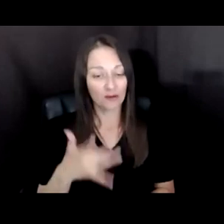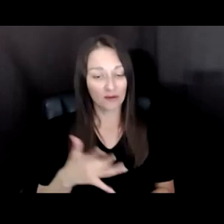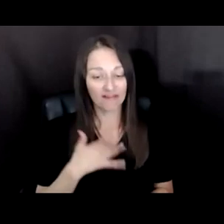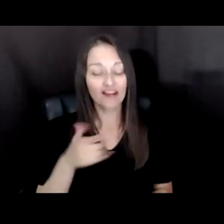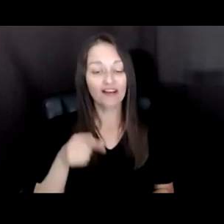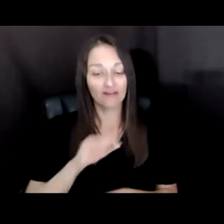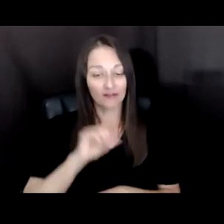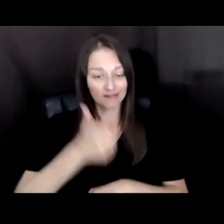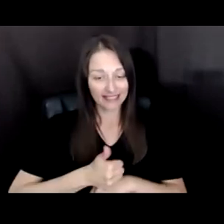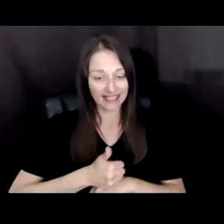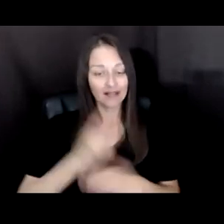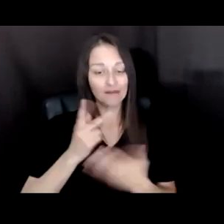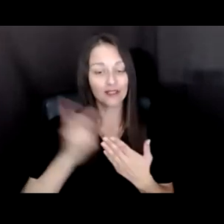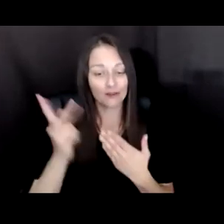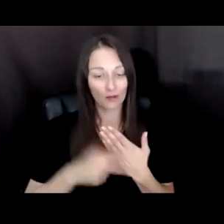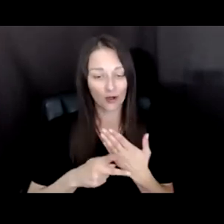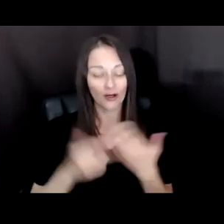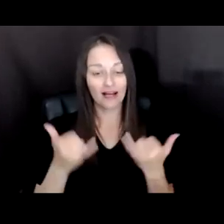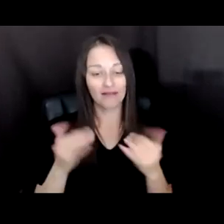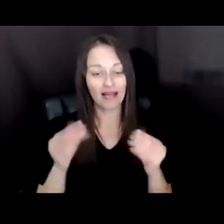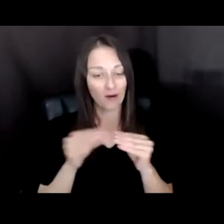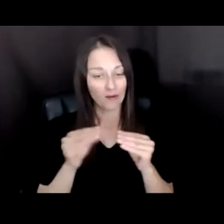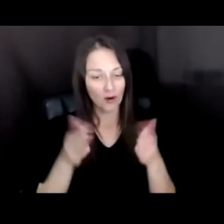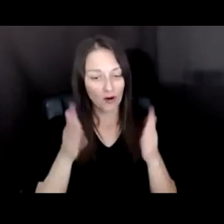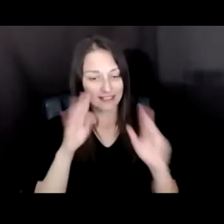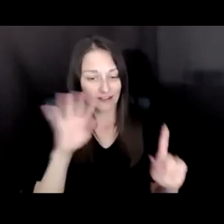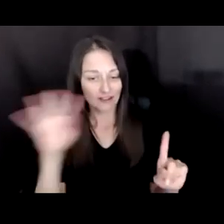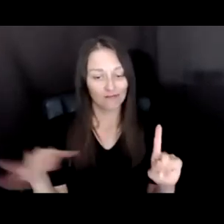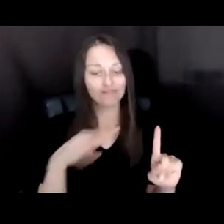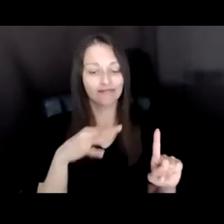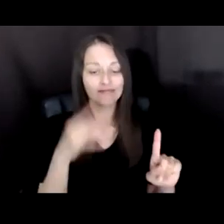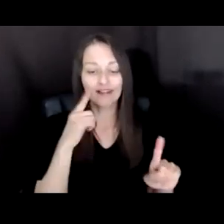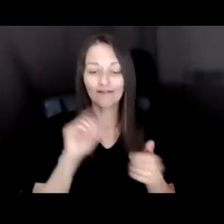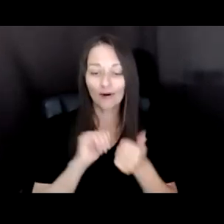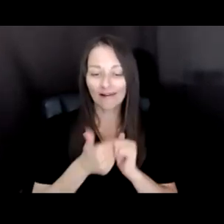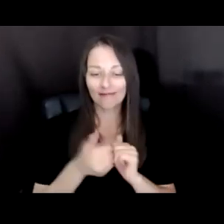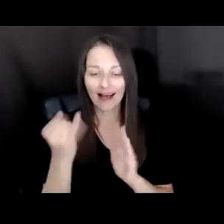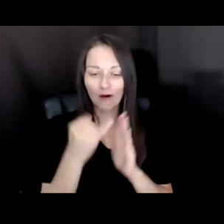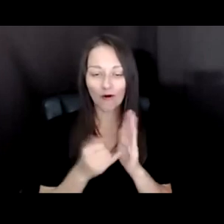TO BRING GREATER VISIBILITY TO THE MANY WAYS THAT ARTISTS EXPLORE TECHNOLOGY AS A CREATIVE MEDIUM.